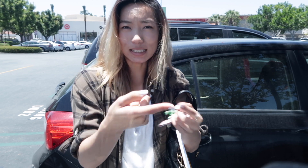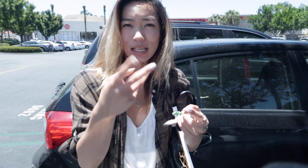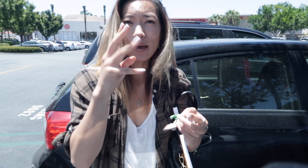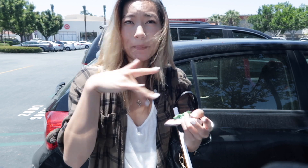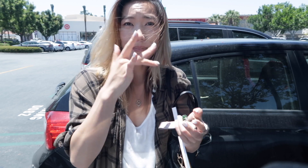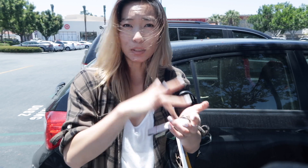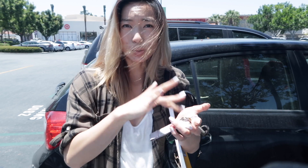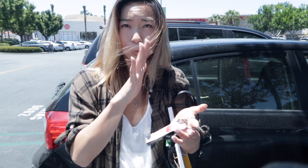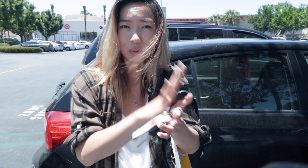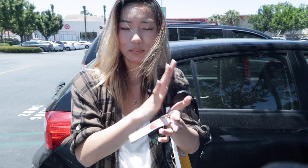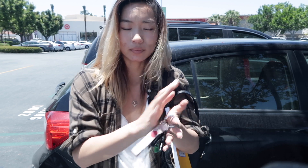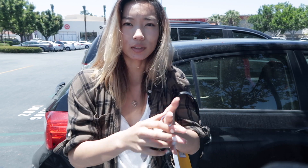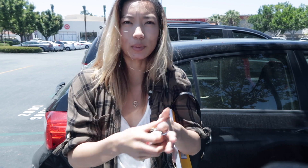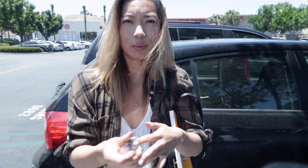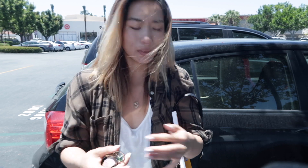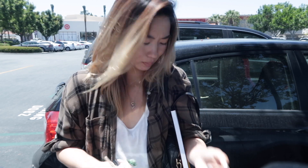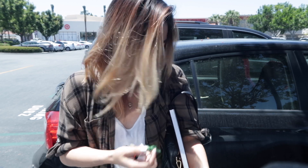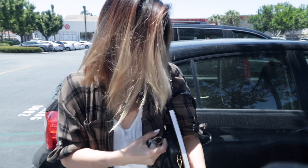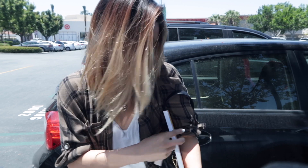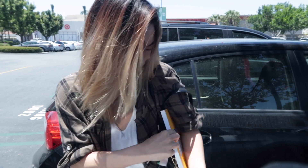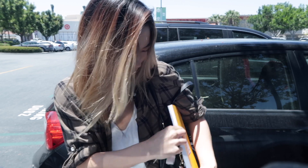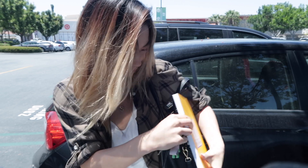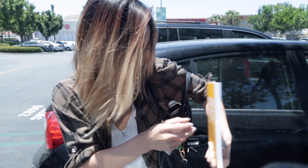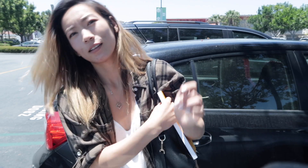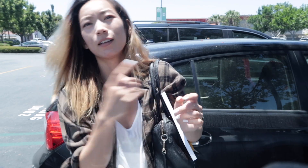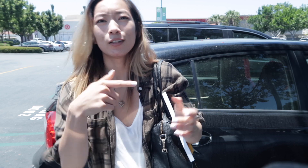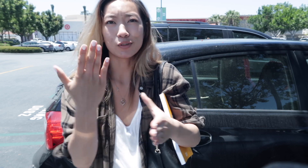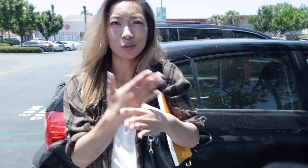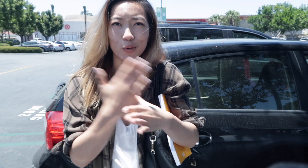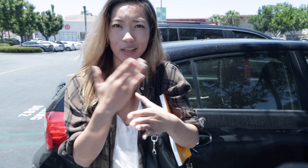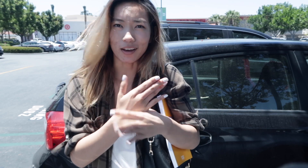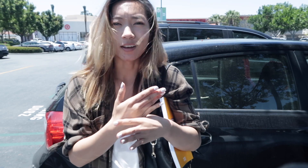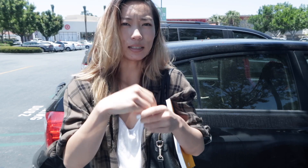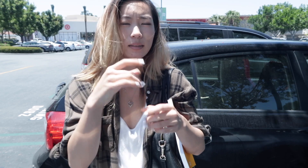middle school. Put away my keys. Those are annoying, huh.